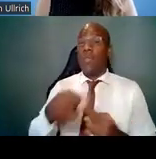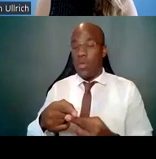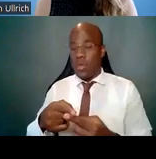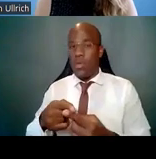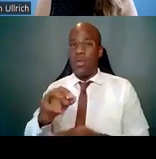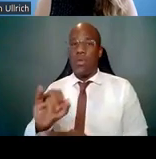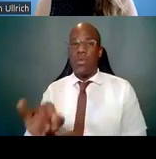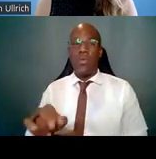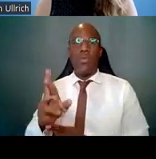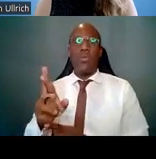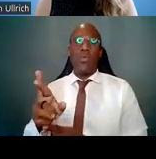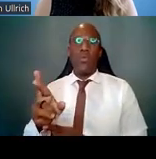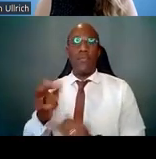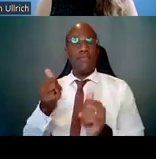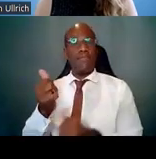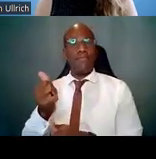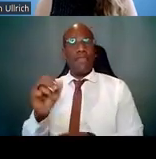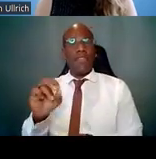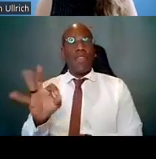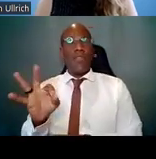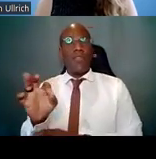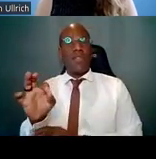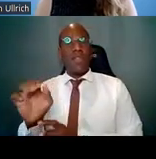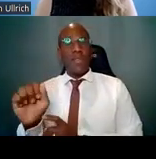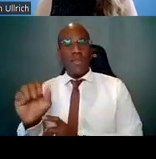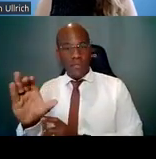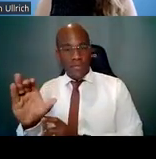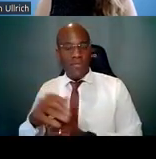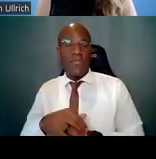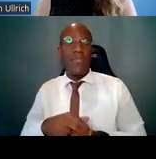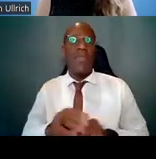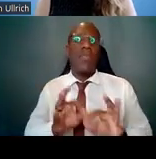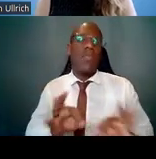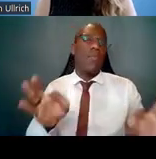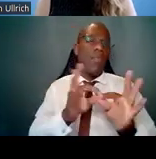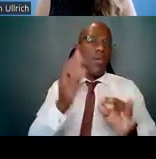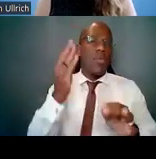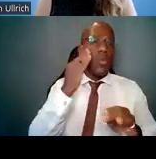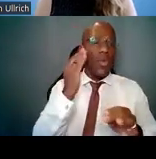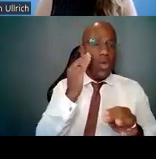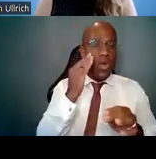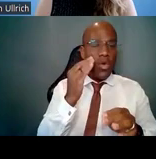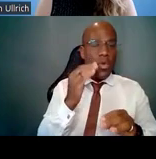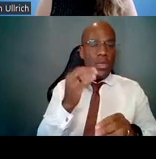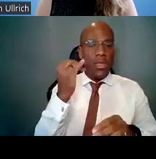And it's important to note that just because an activity code is on this list,